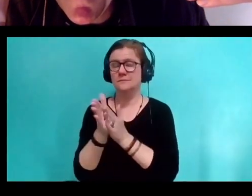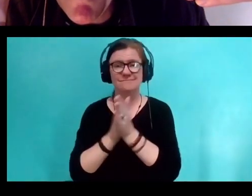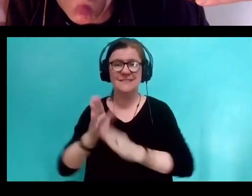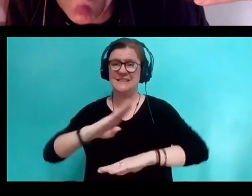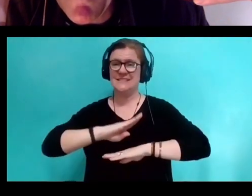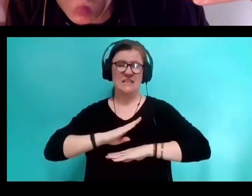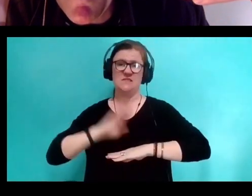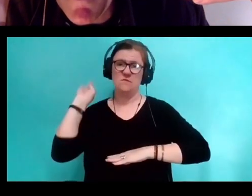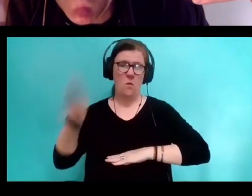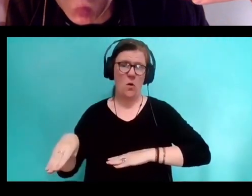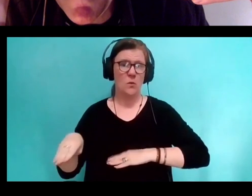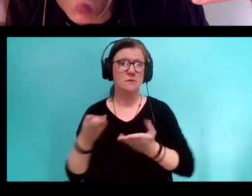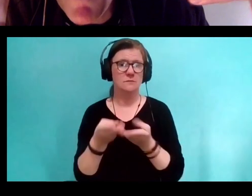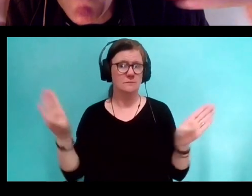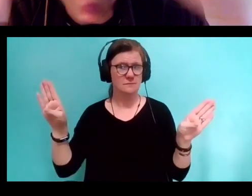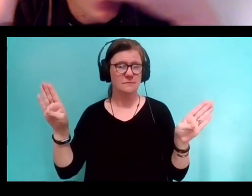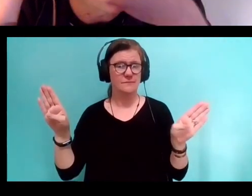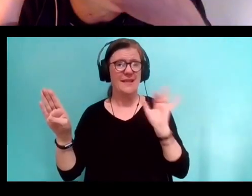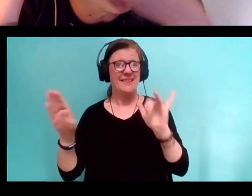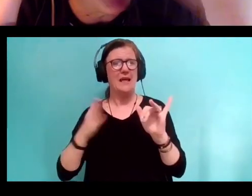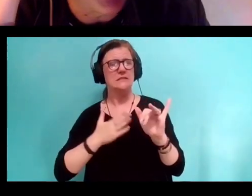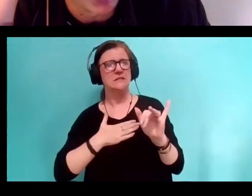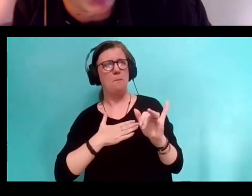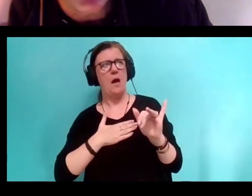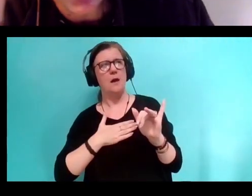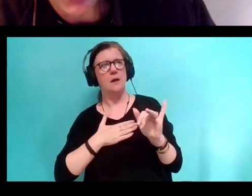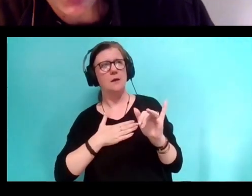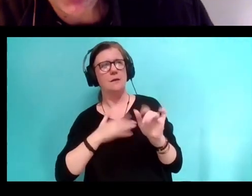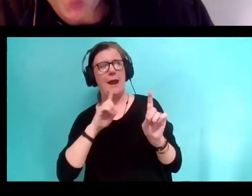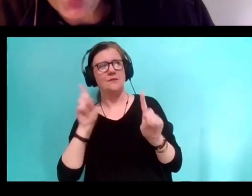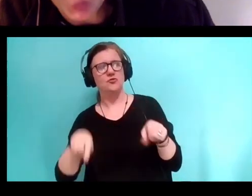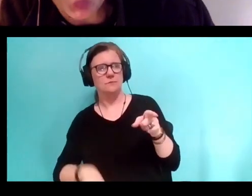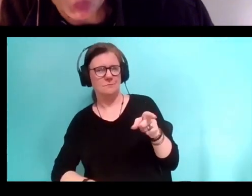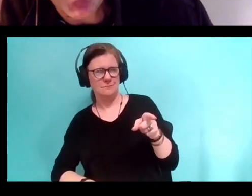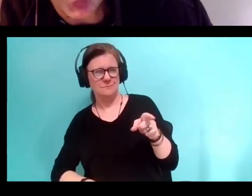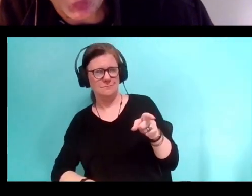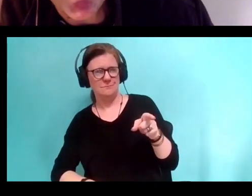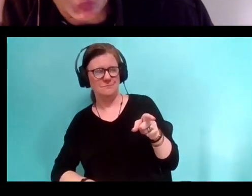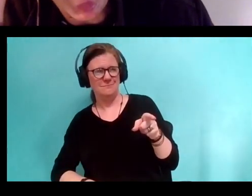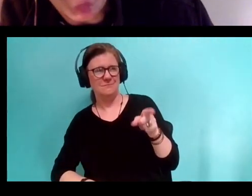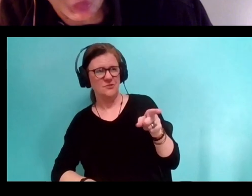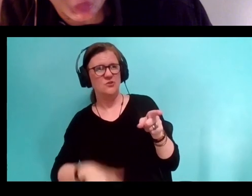So that is my response to the bombshell of a question you just lit.